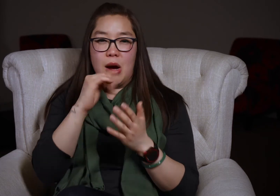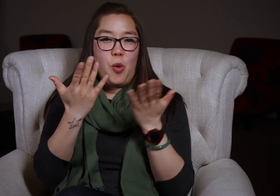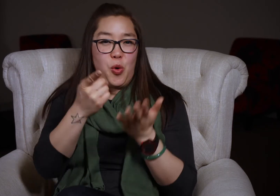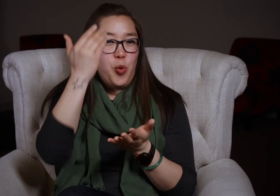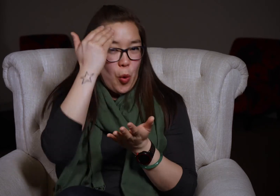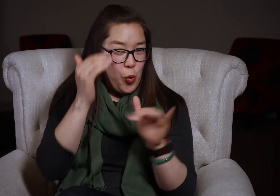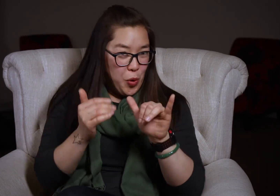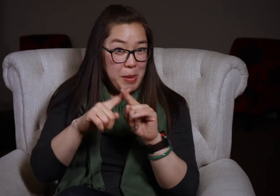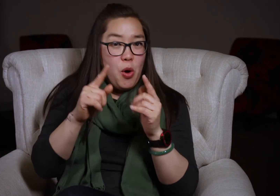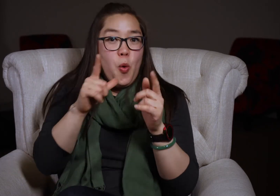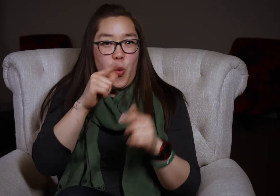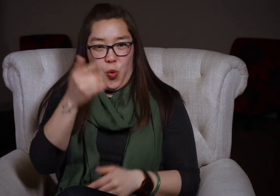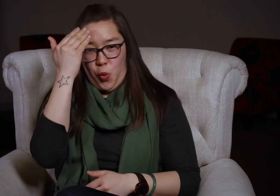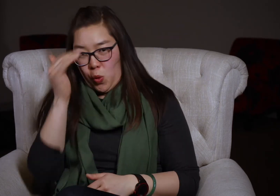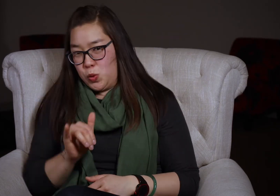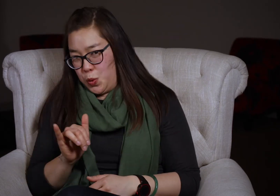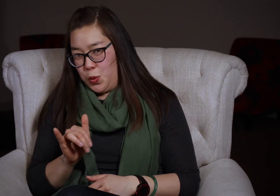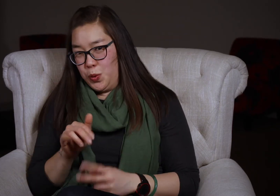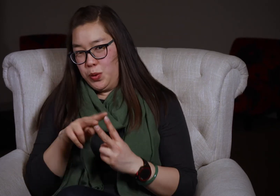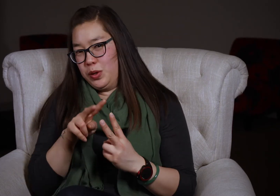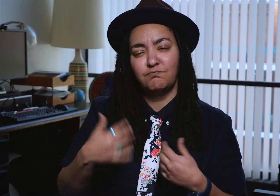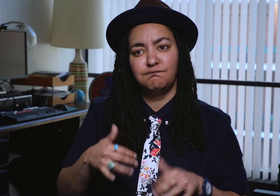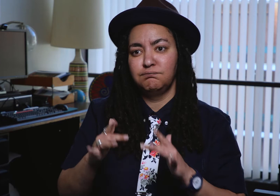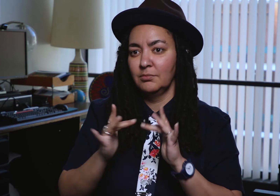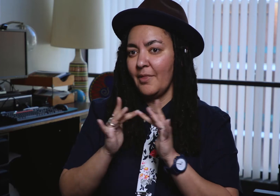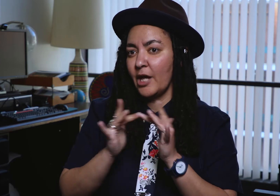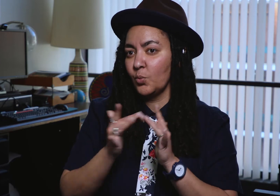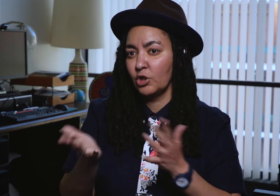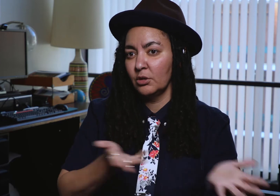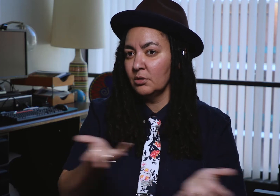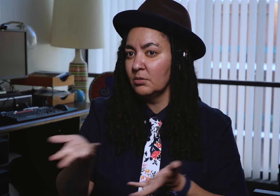It's not just about what you know, but who you know as well. Network.